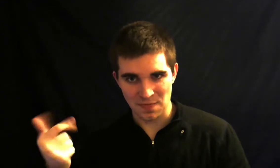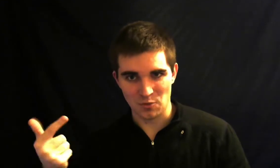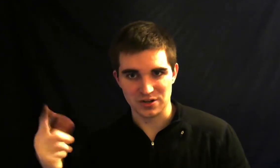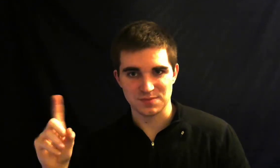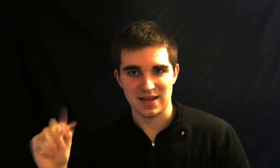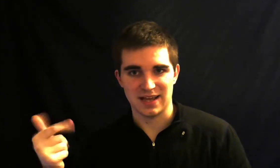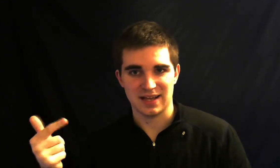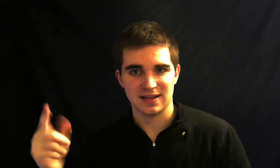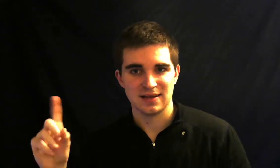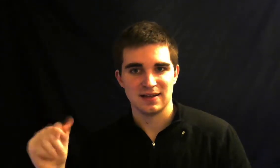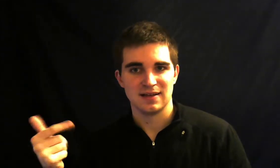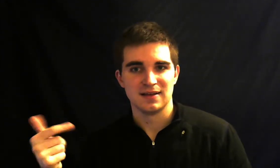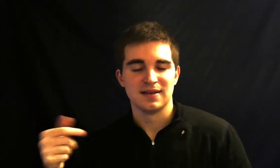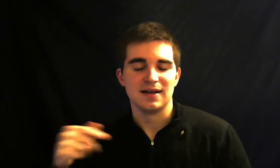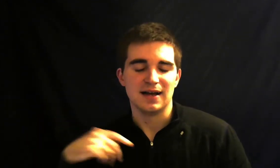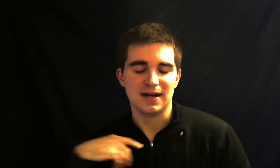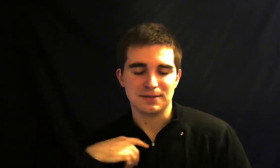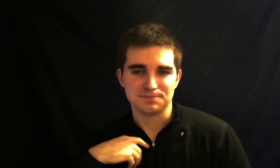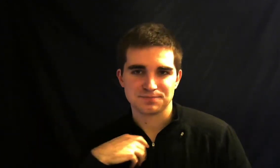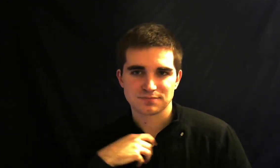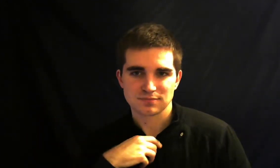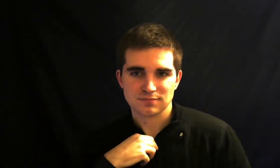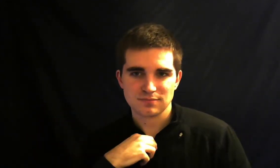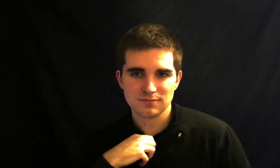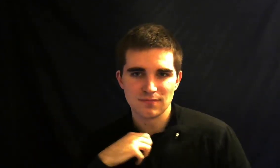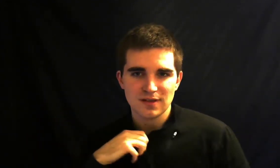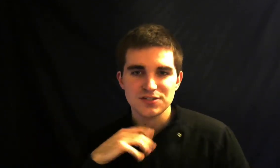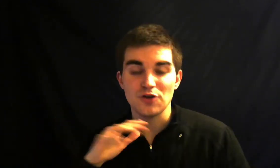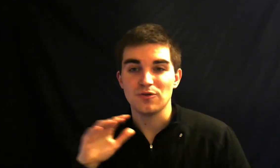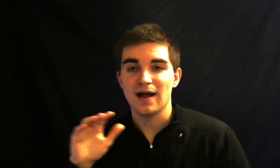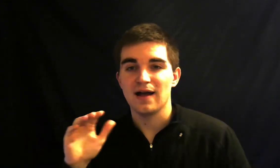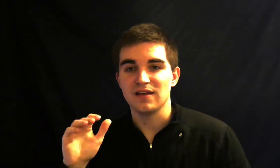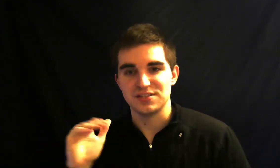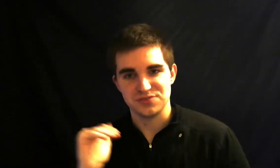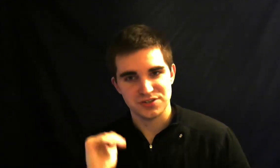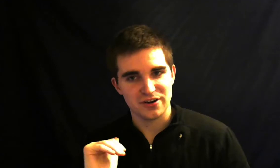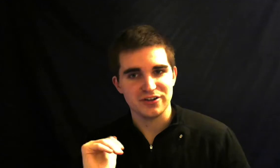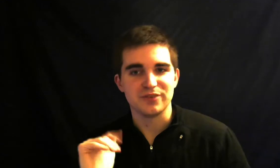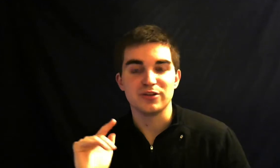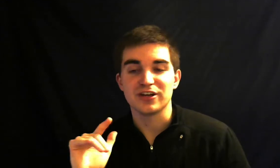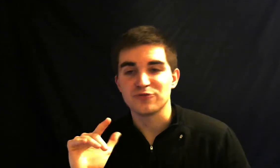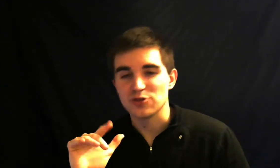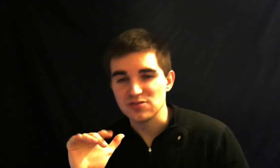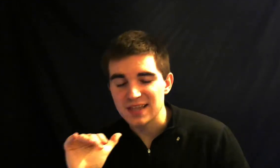word is making so as you start you're gonna be looking for those letters